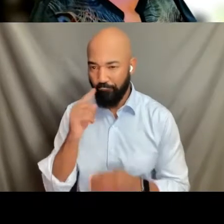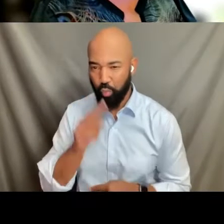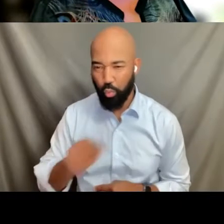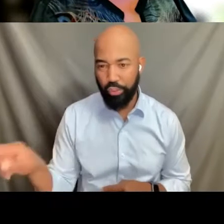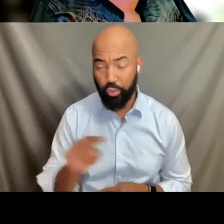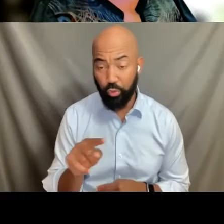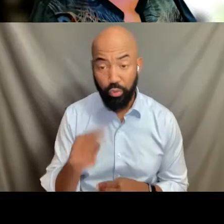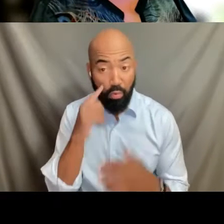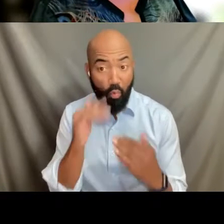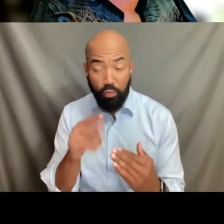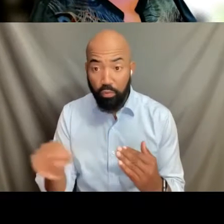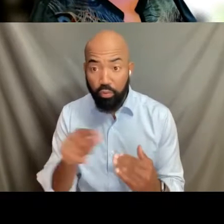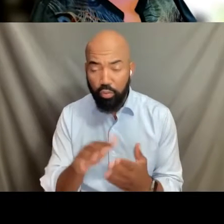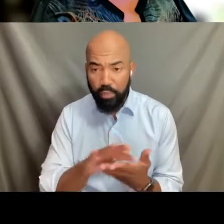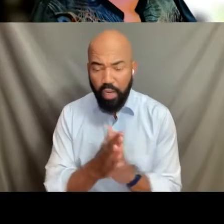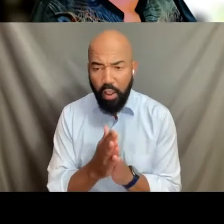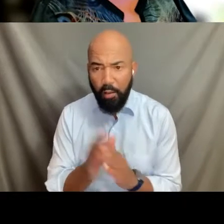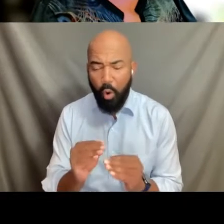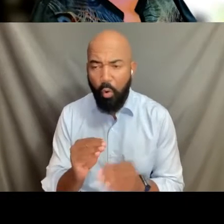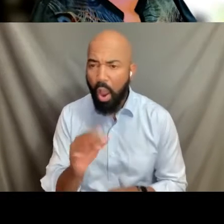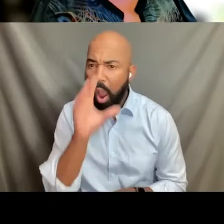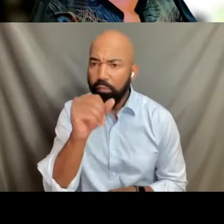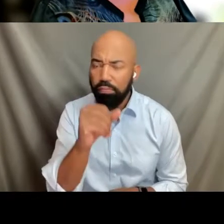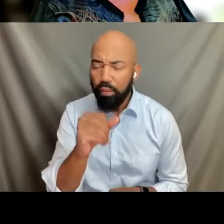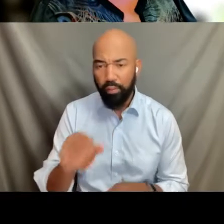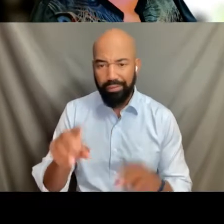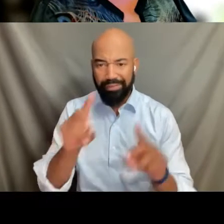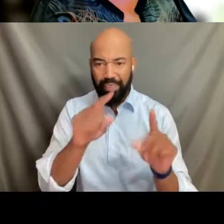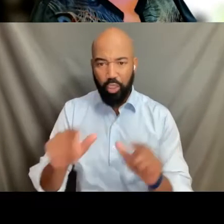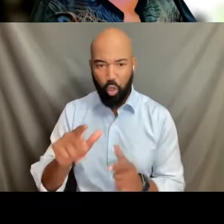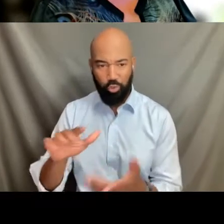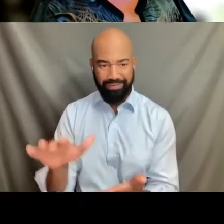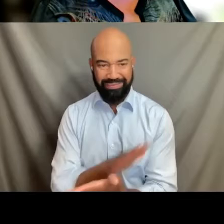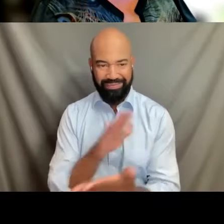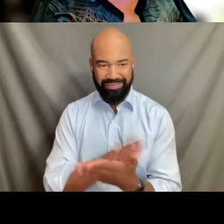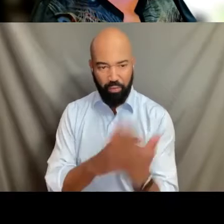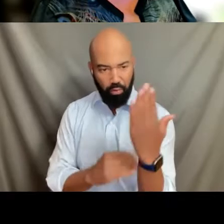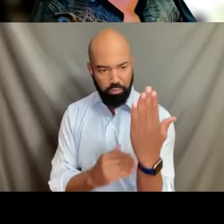in downloading the sheet and following through yourself.